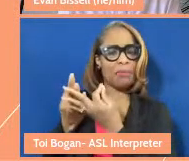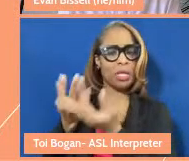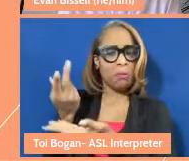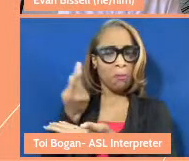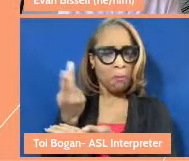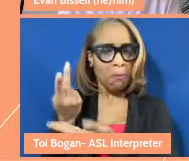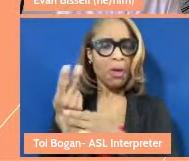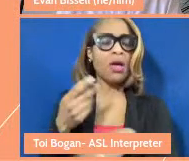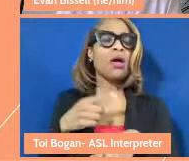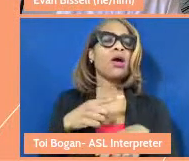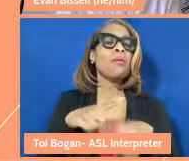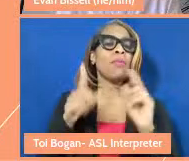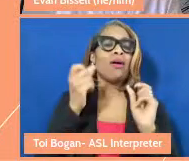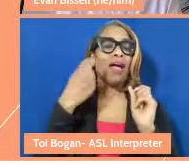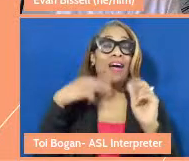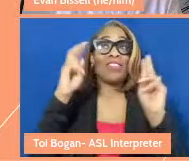There's a saying, which is everybody needs somebody,